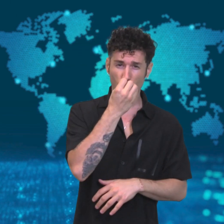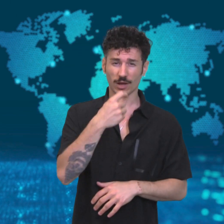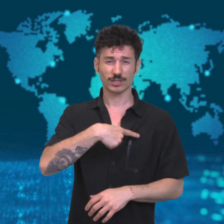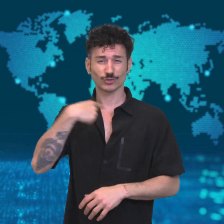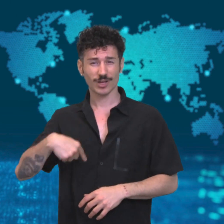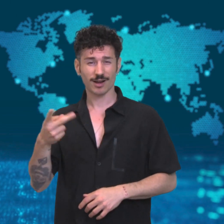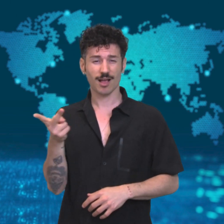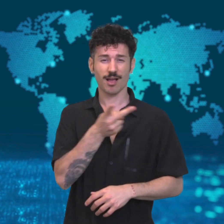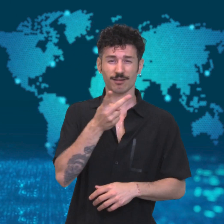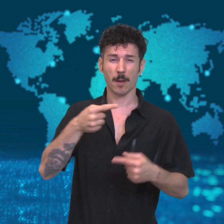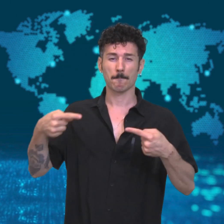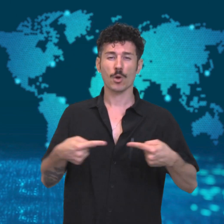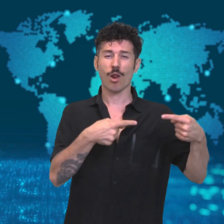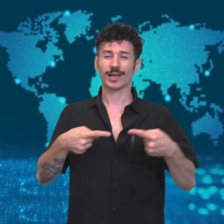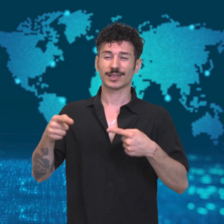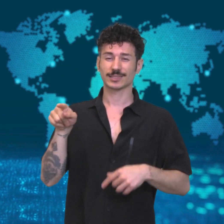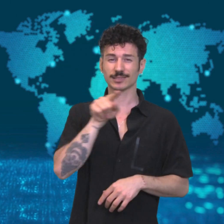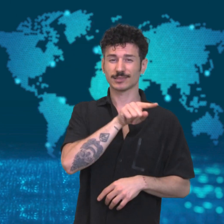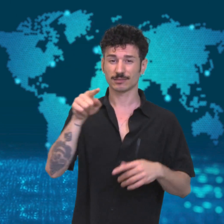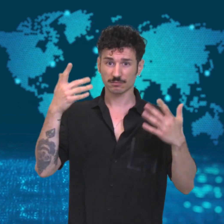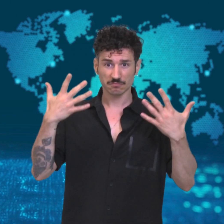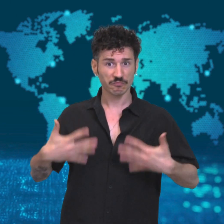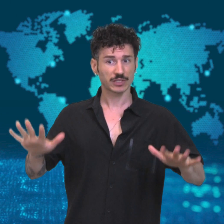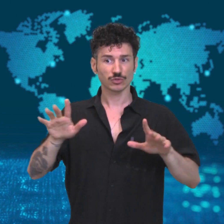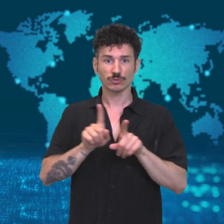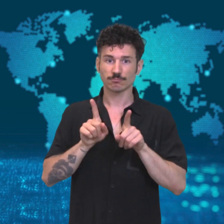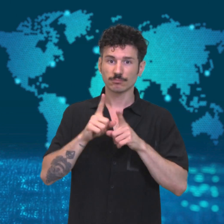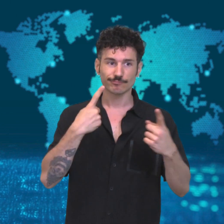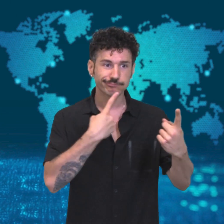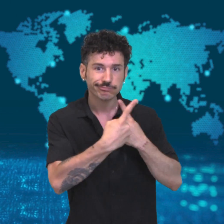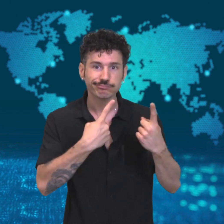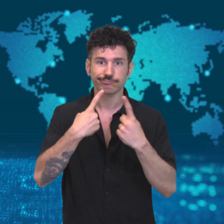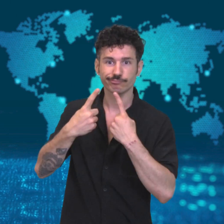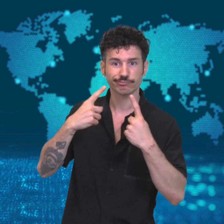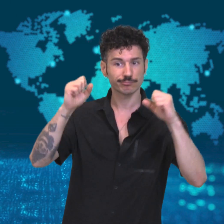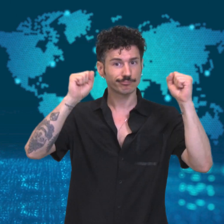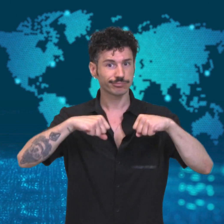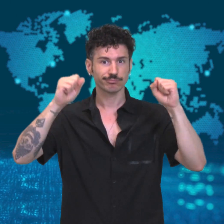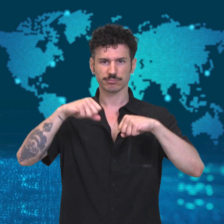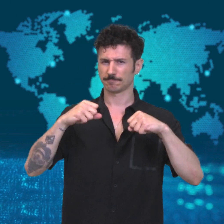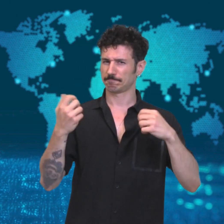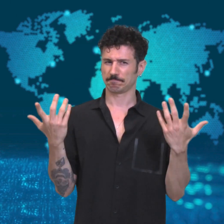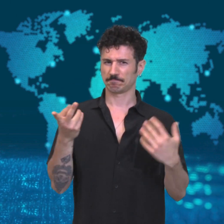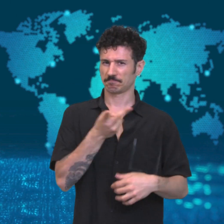discussion and negotiation with Hong Kong politicians.